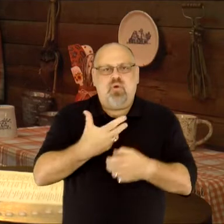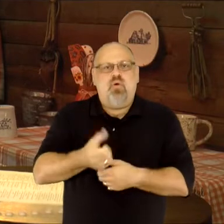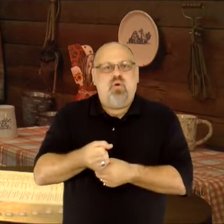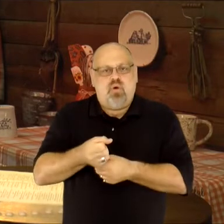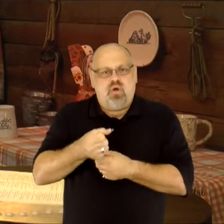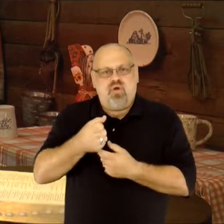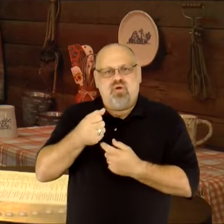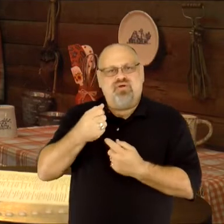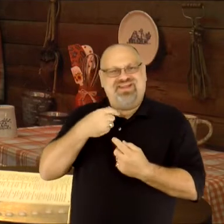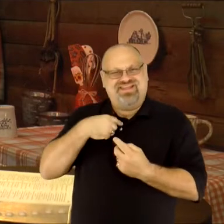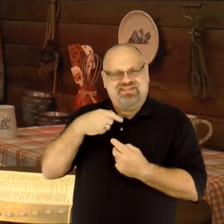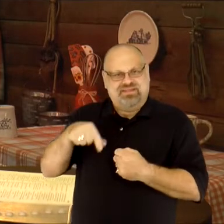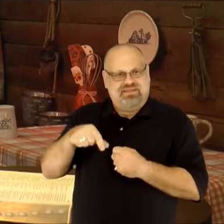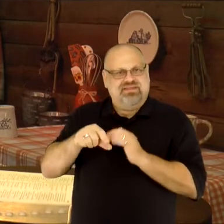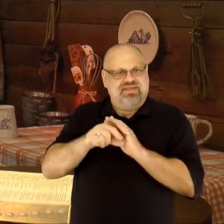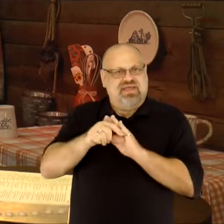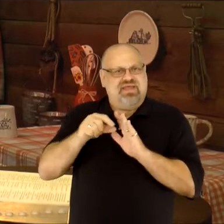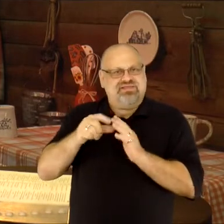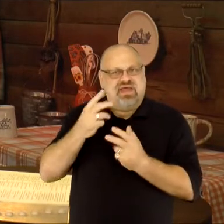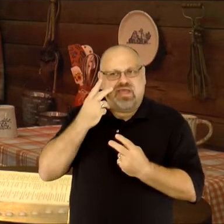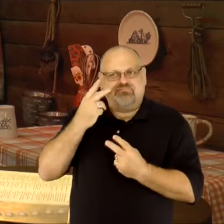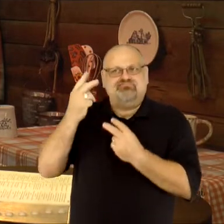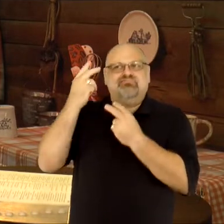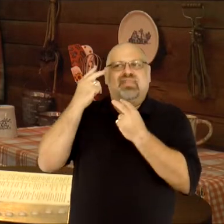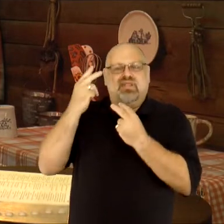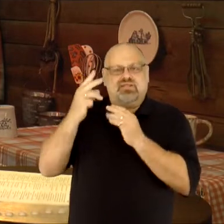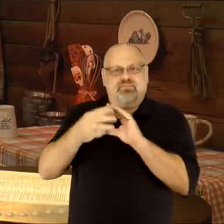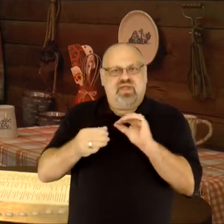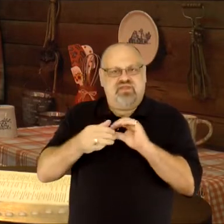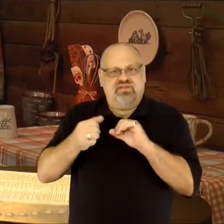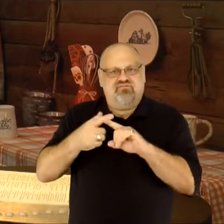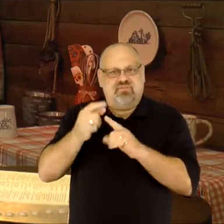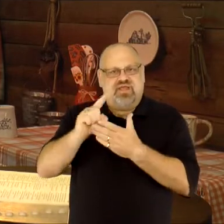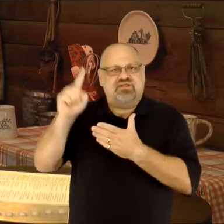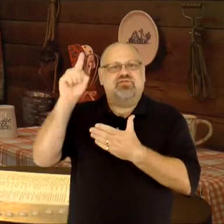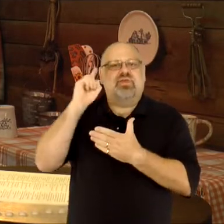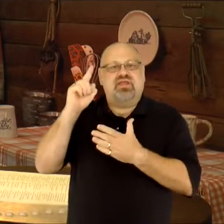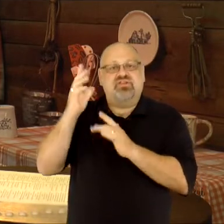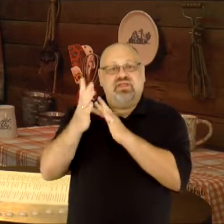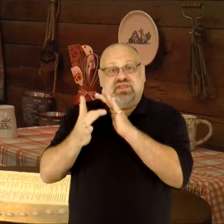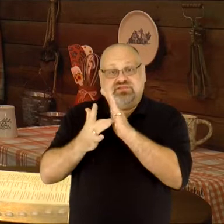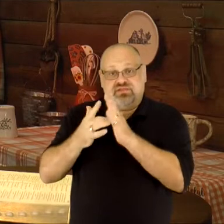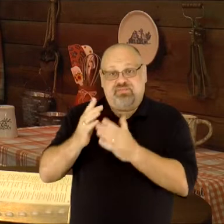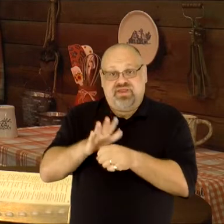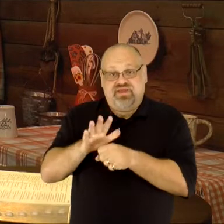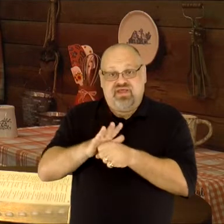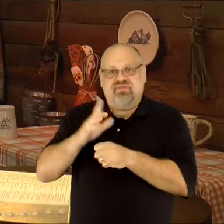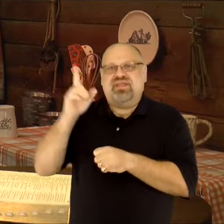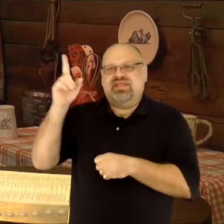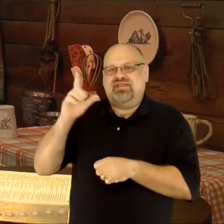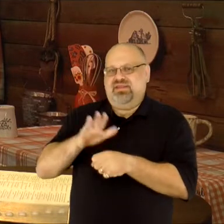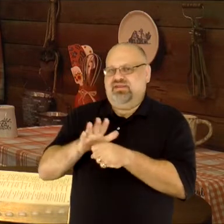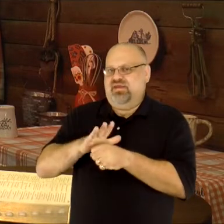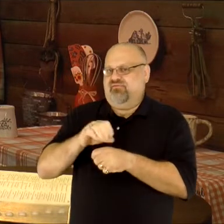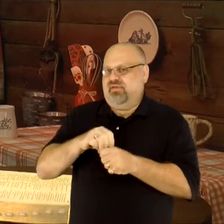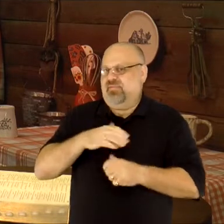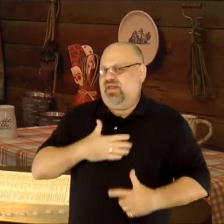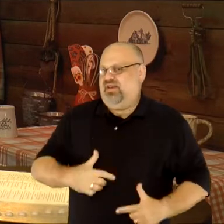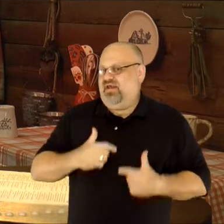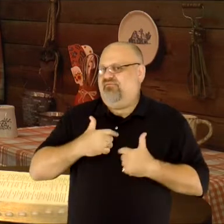on the message from last week about Jesus being enough. He is enough in my life, and I can cling on to that.